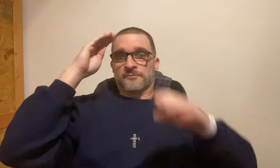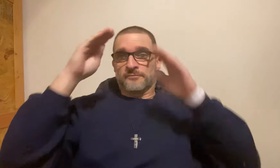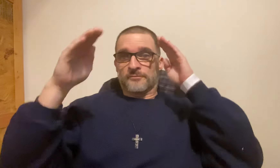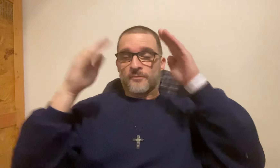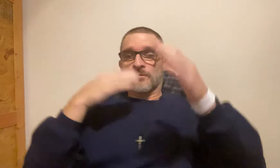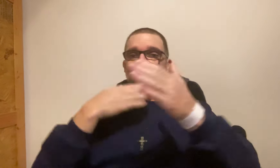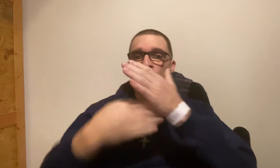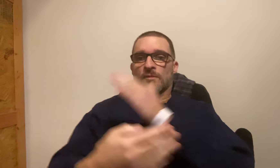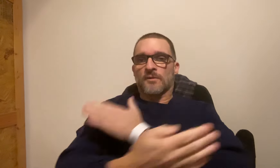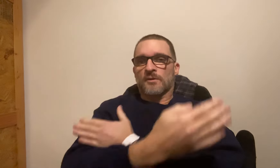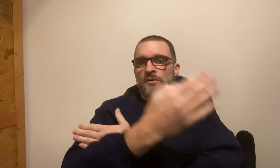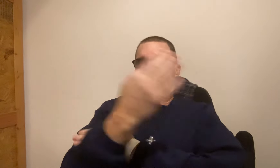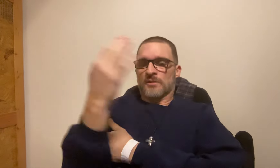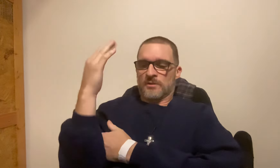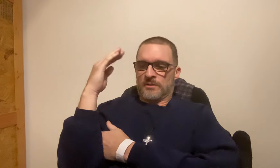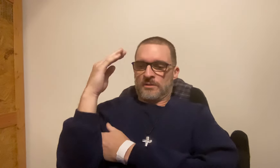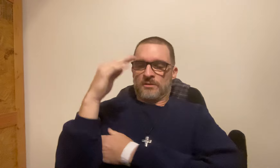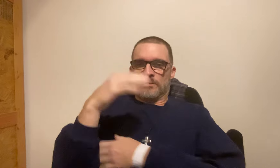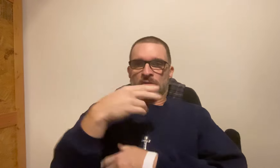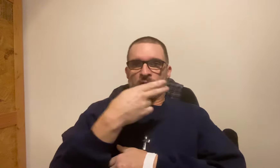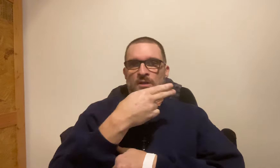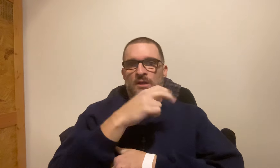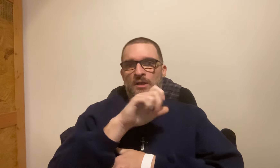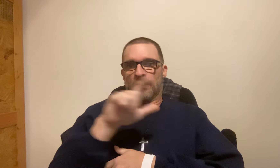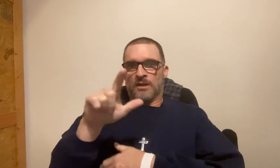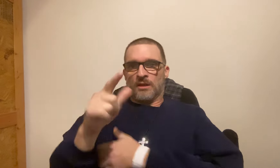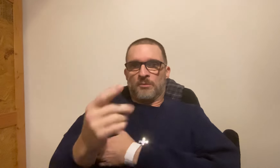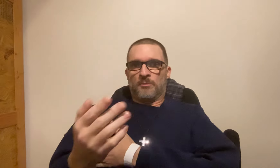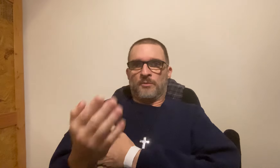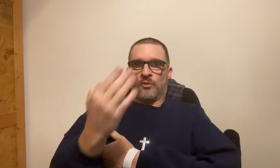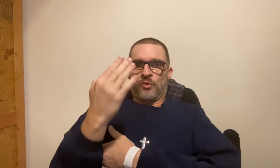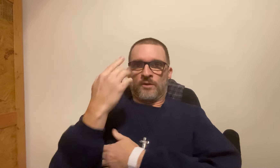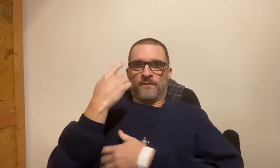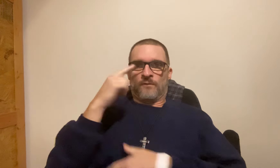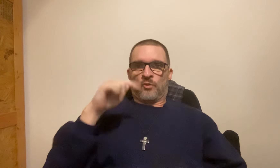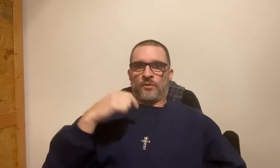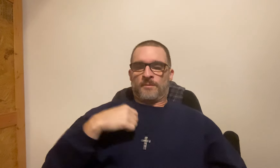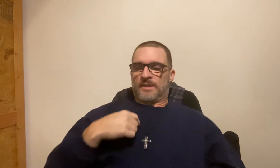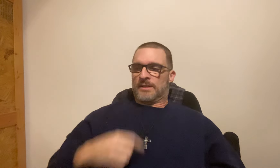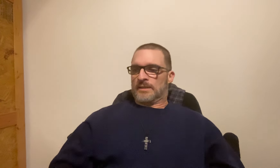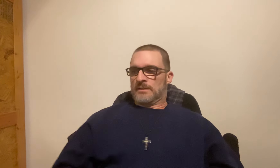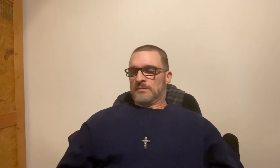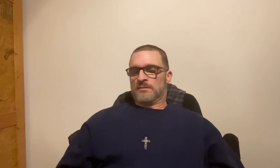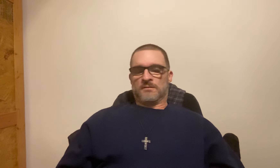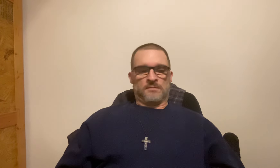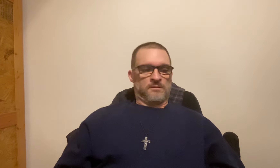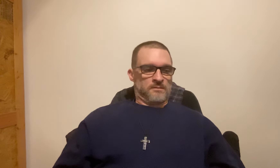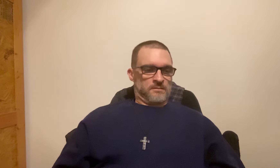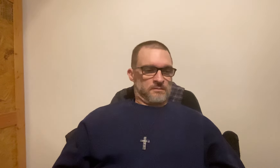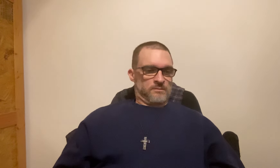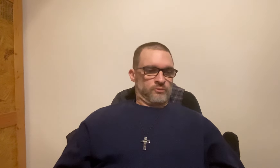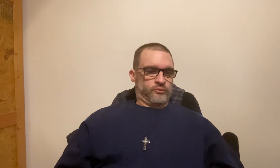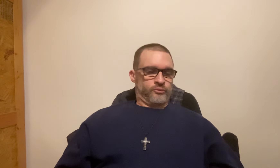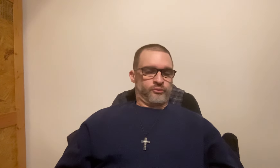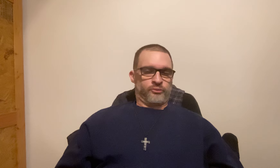Hello and Good morning. It's a HELL of a morning for me.